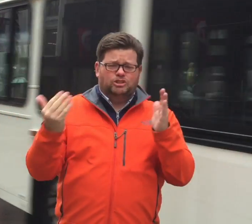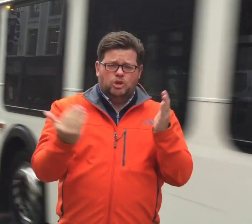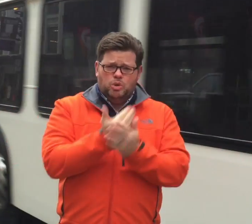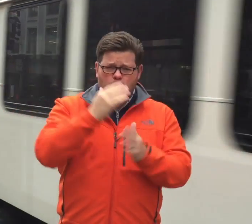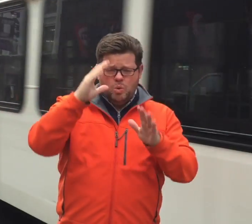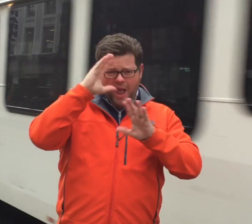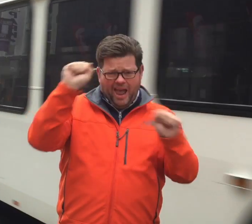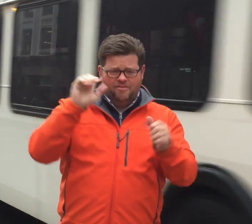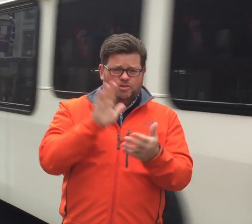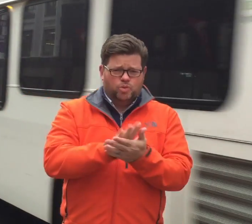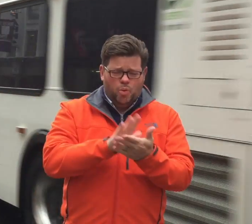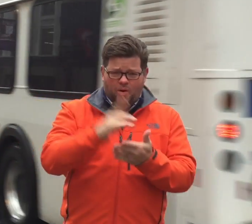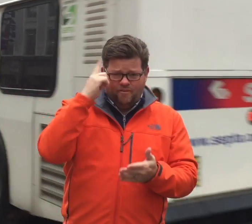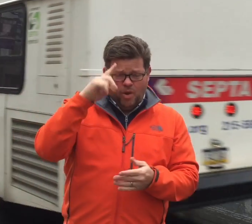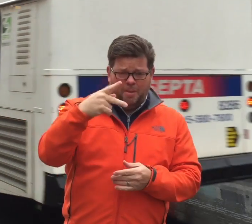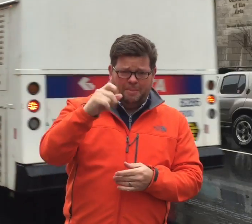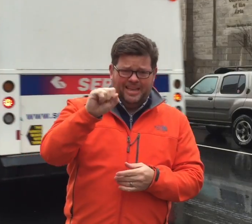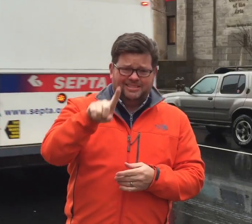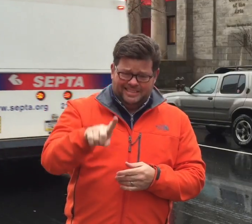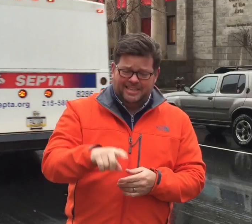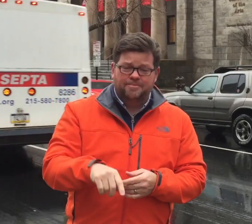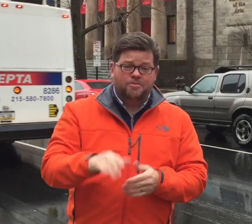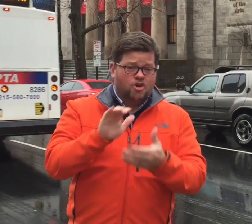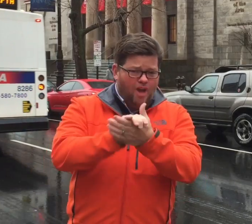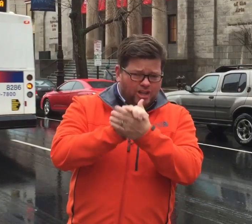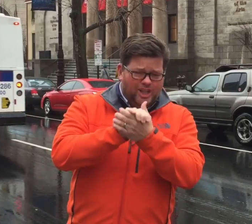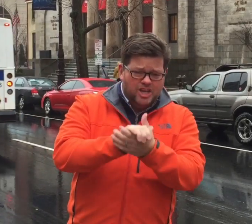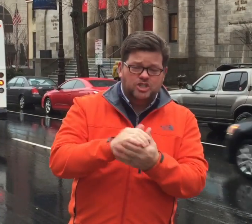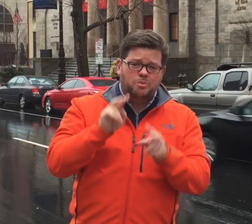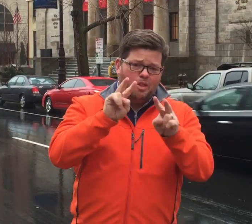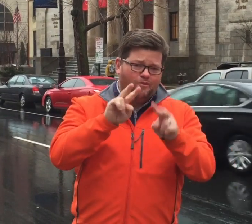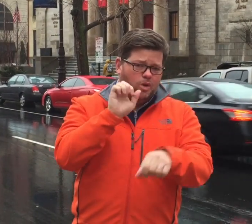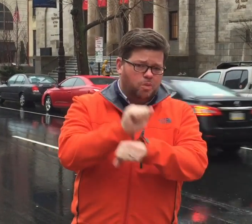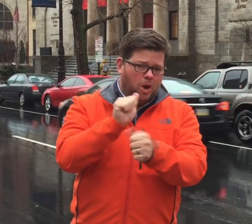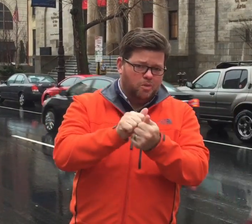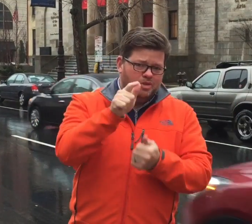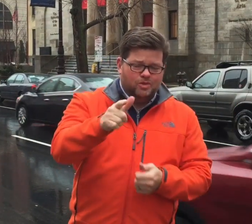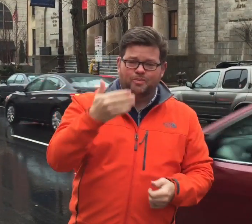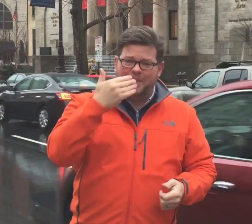as new Head of School for PSD. Congratulations and we look forward to working with you. Thanks!